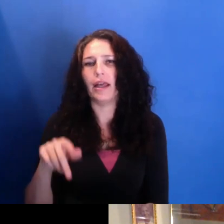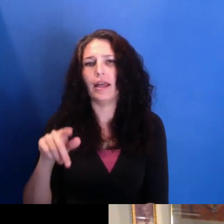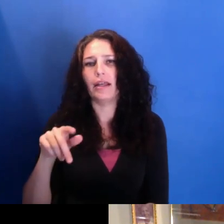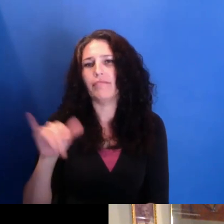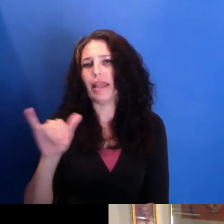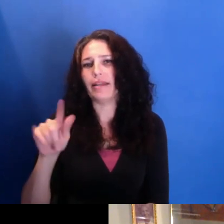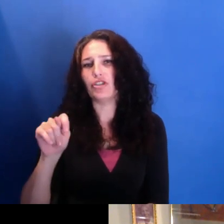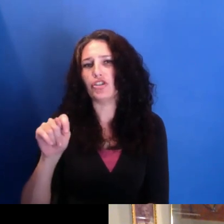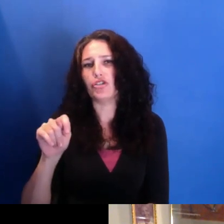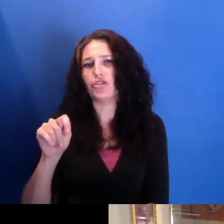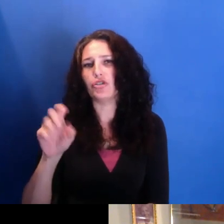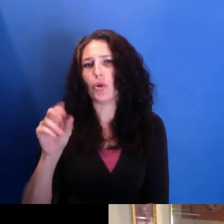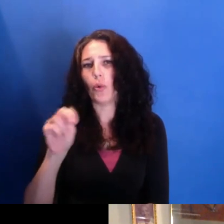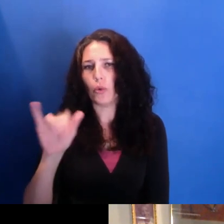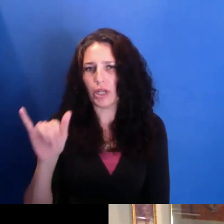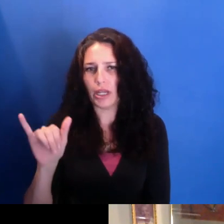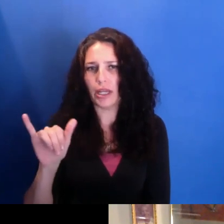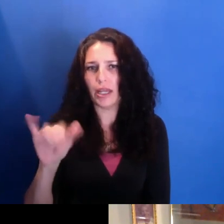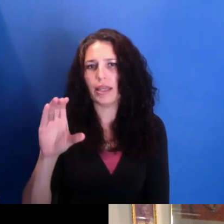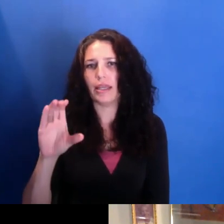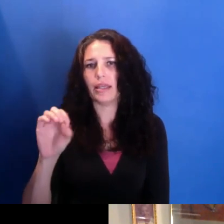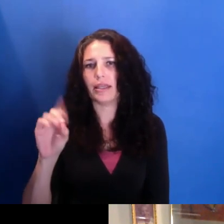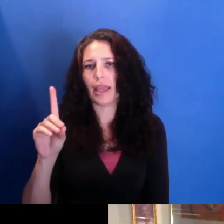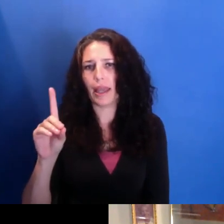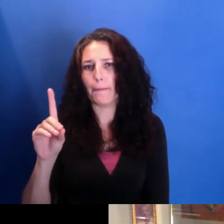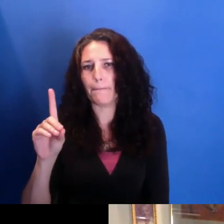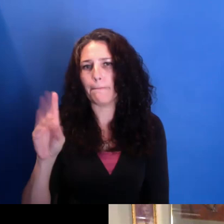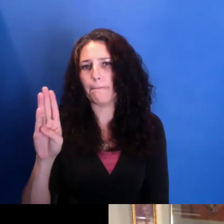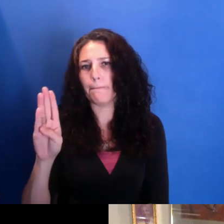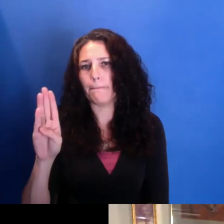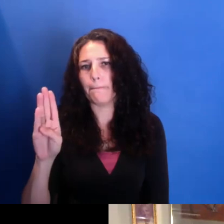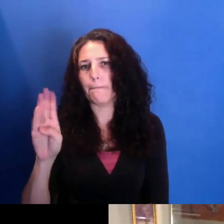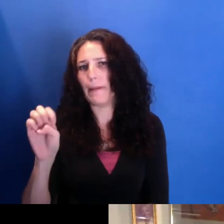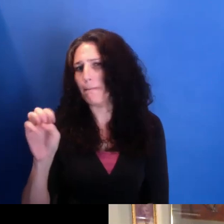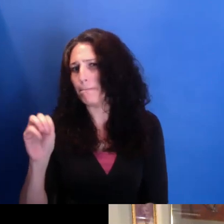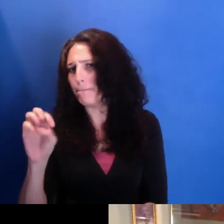really important role in-- in really thinking about, you know the power--